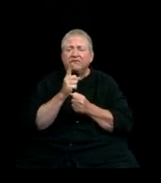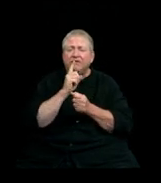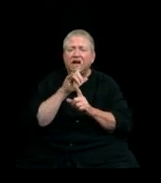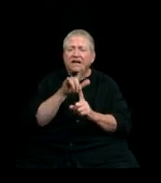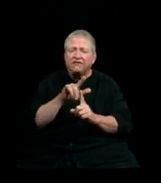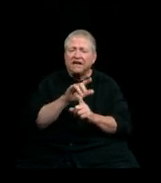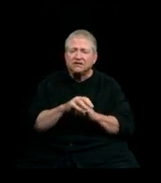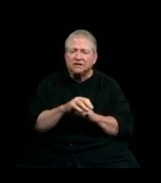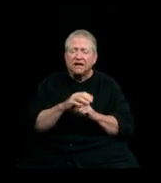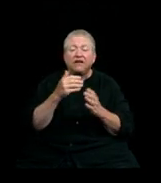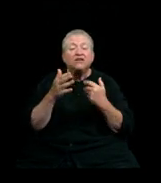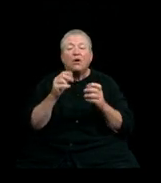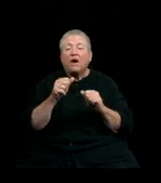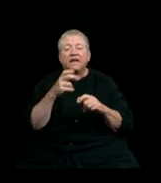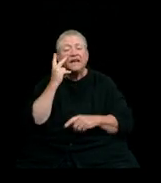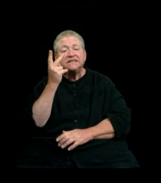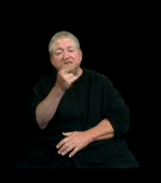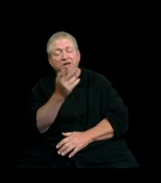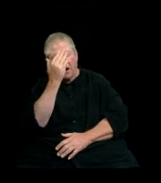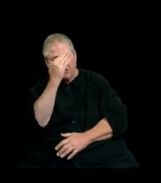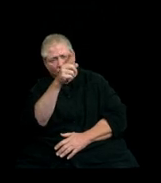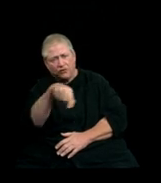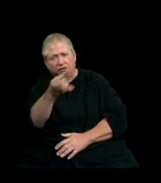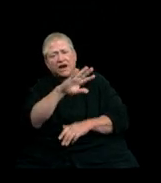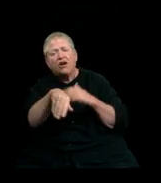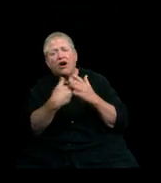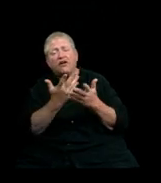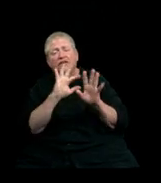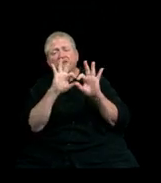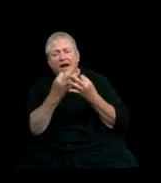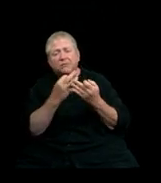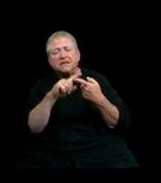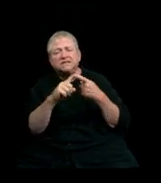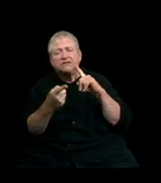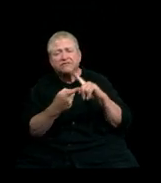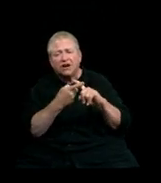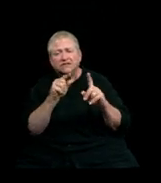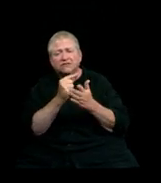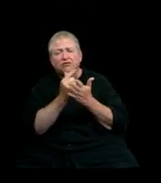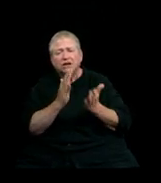I know you’re out there; all the families and friends of graduates, please take a moment to allow your graduates